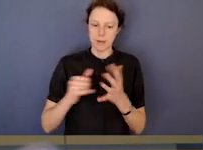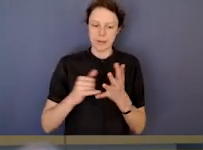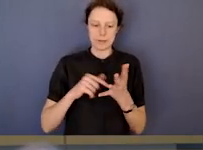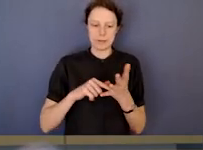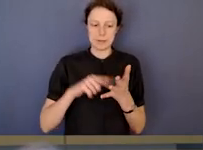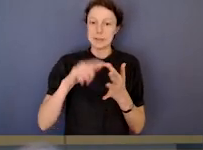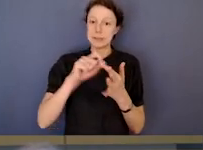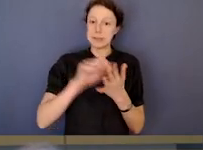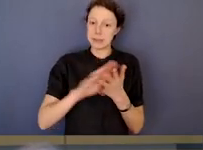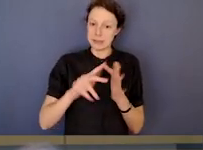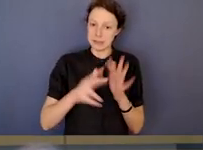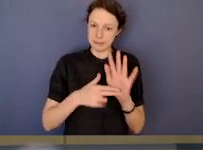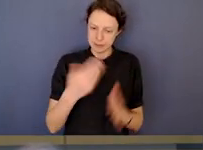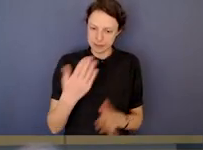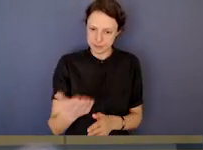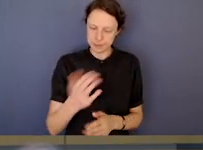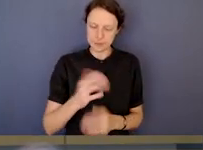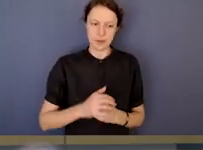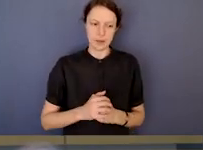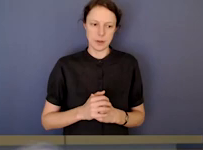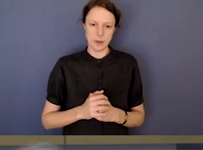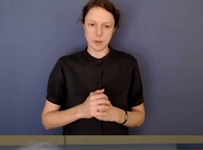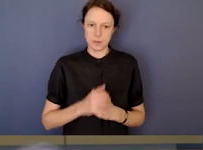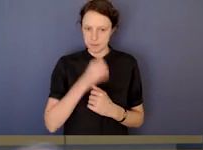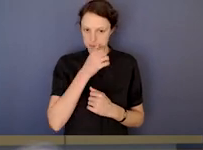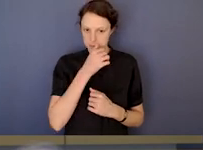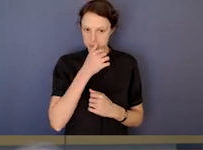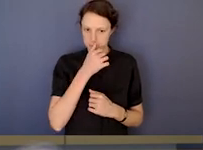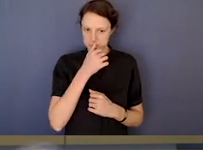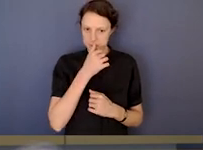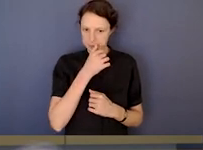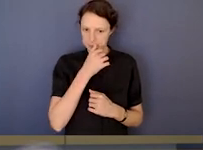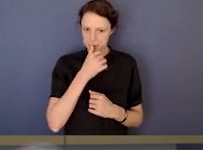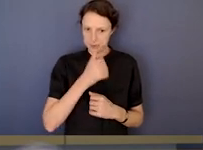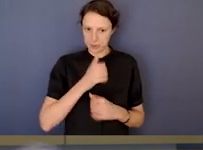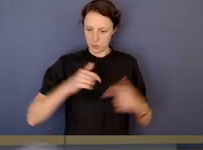So Stephen, I'm gonna ask you a question now about how we at